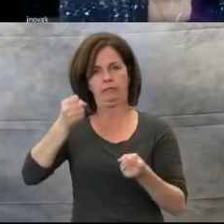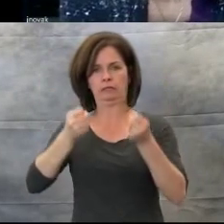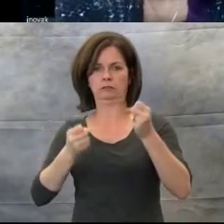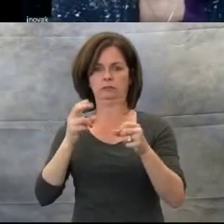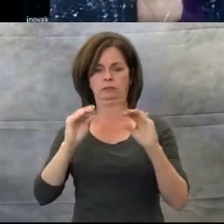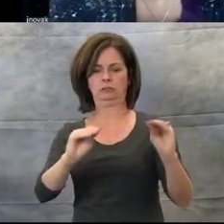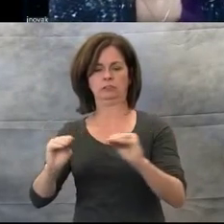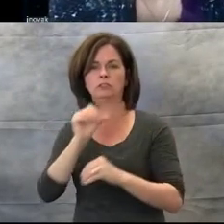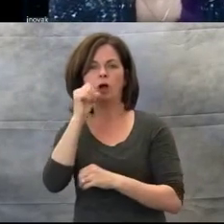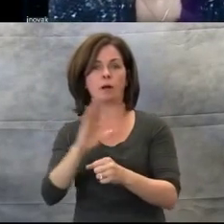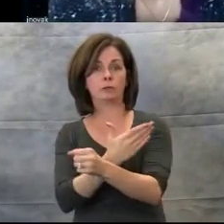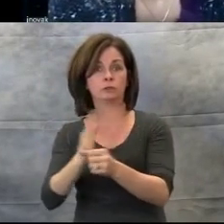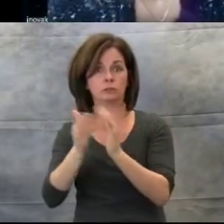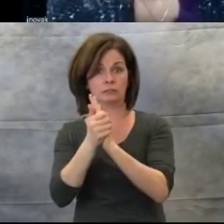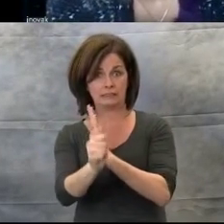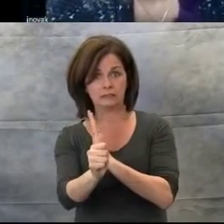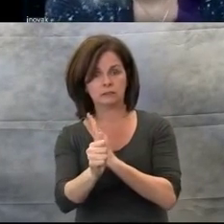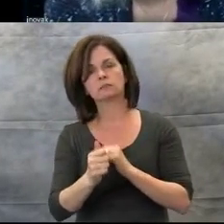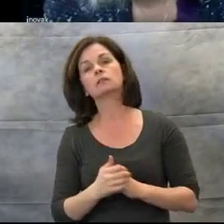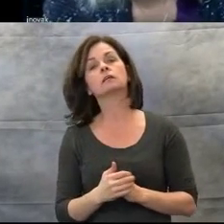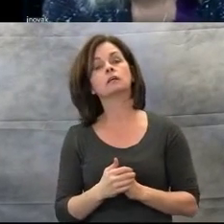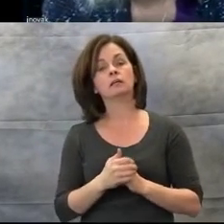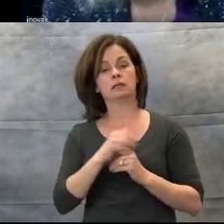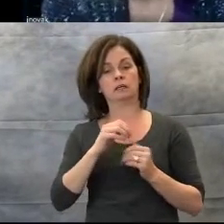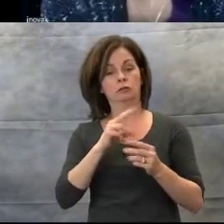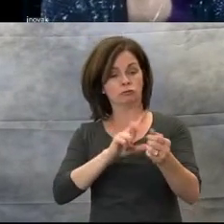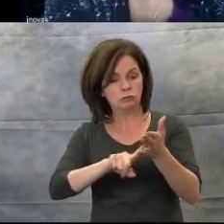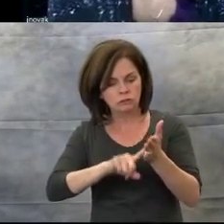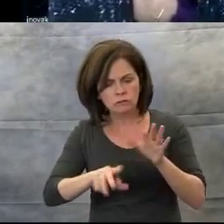that music can be used to increase communication,